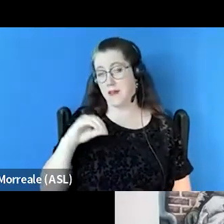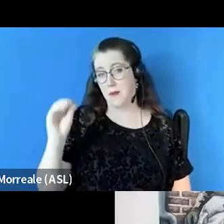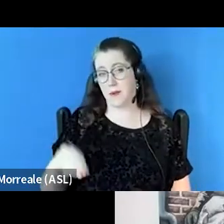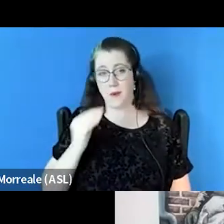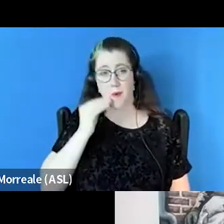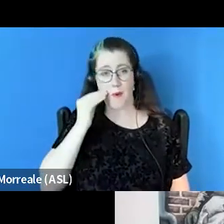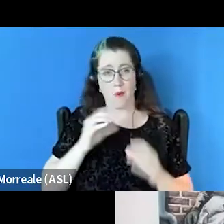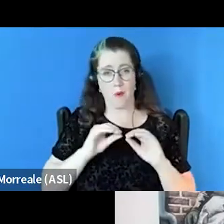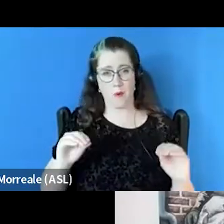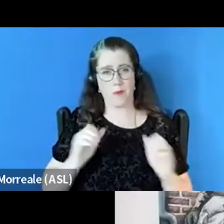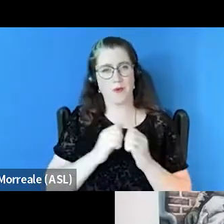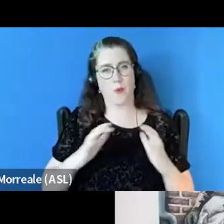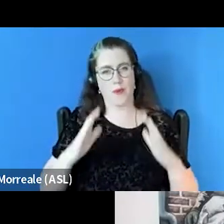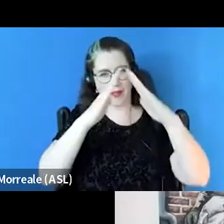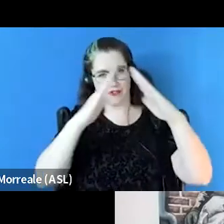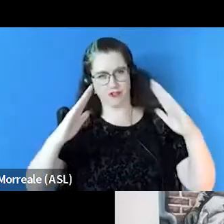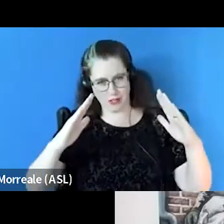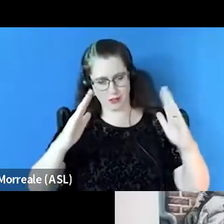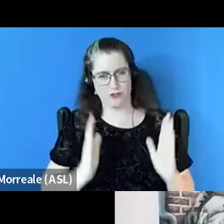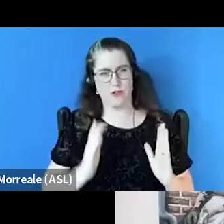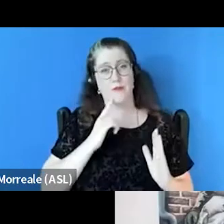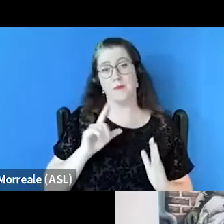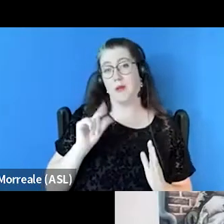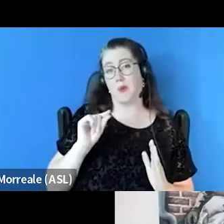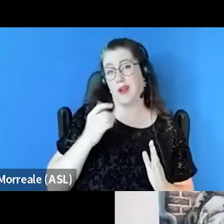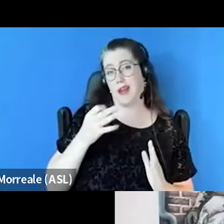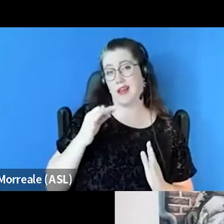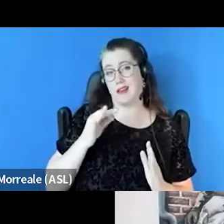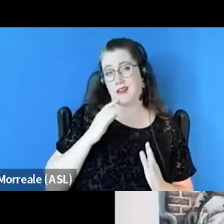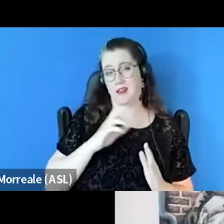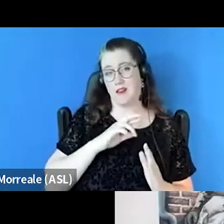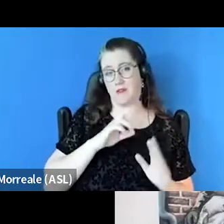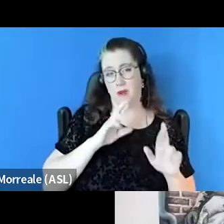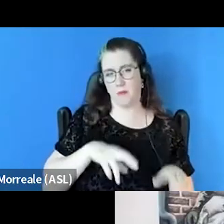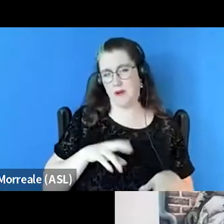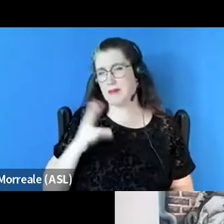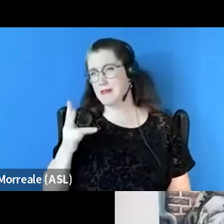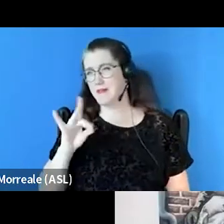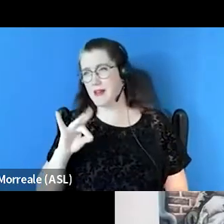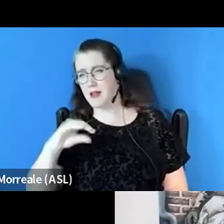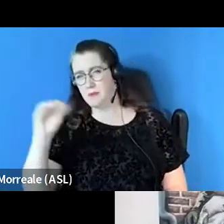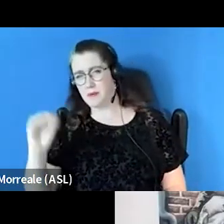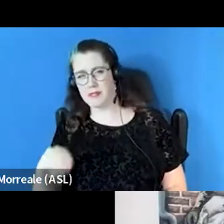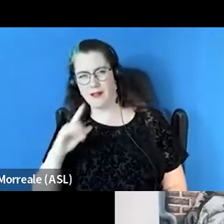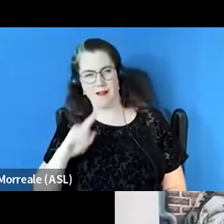are unsheltered from our 2019 report. And about 78% are reporting a disabling condition